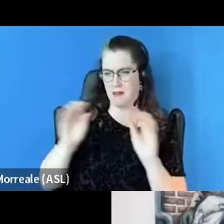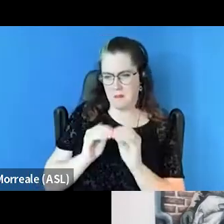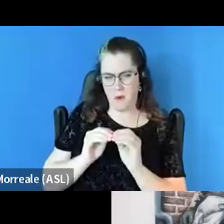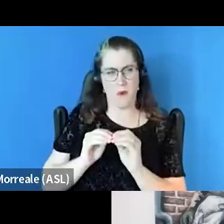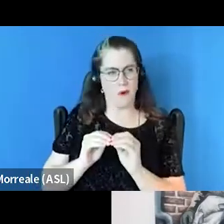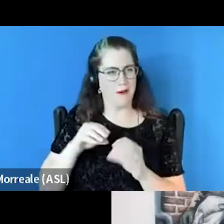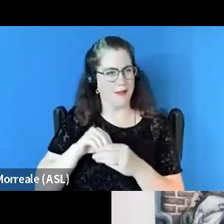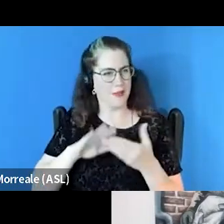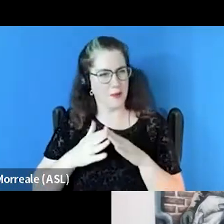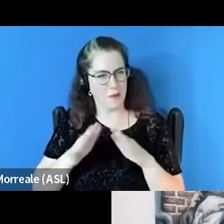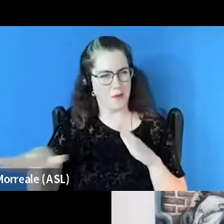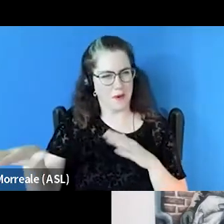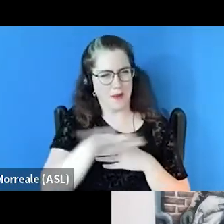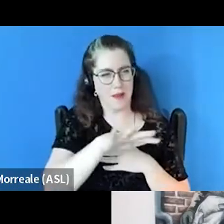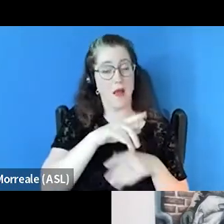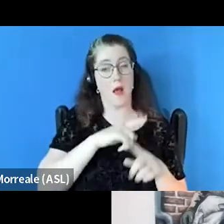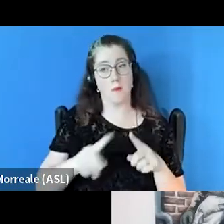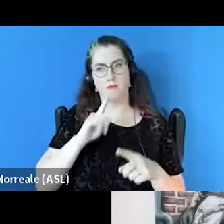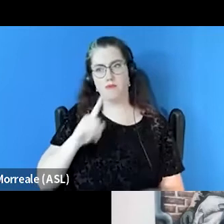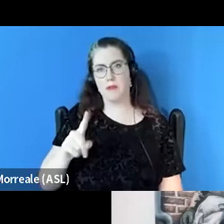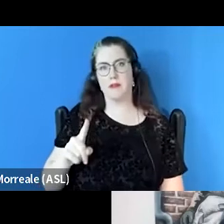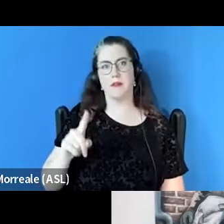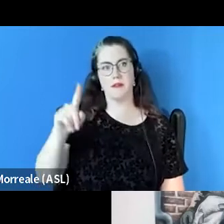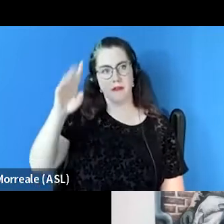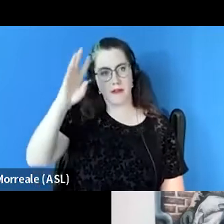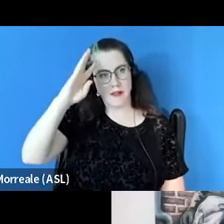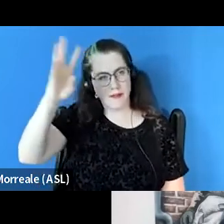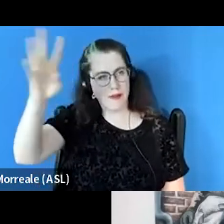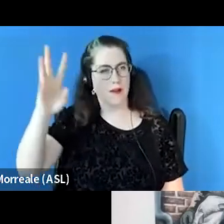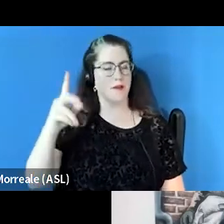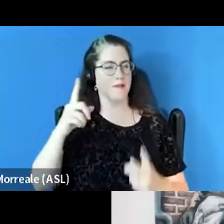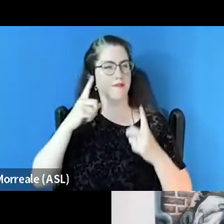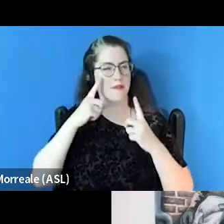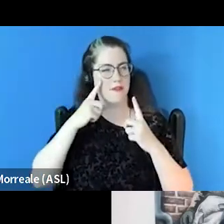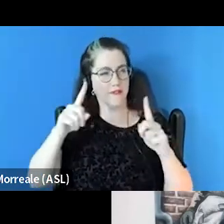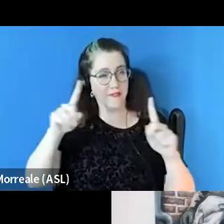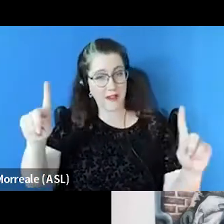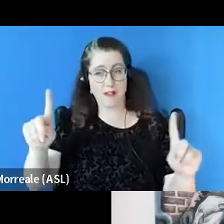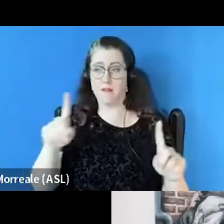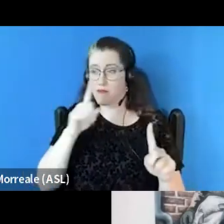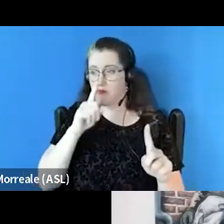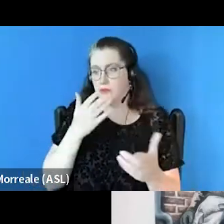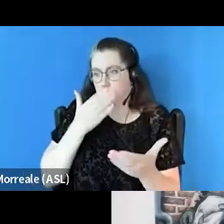but it is an innovative, effective and instrumental tool in ending homelessness.